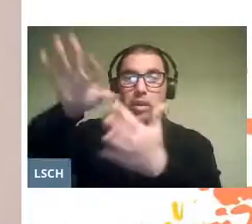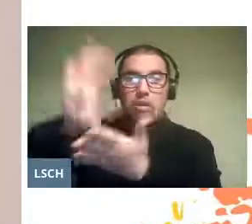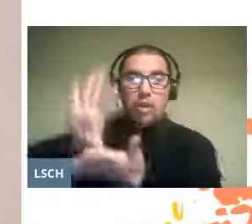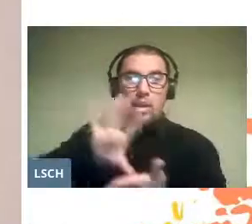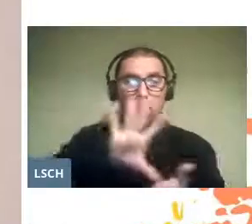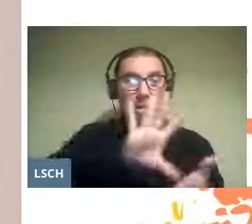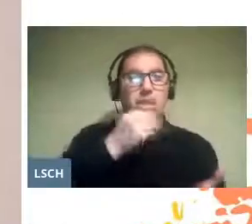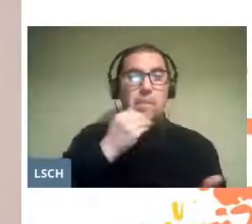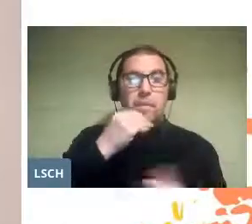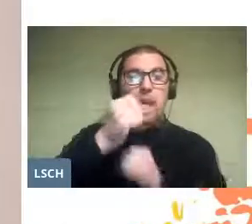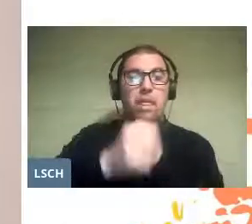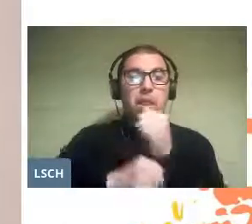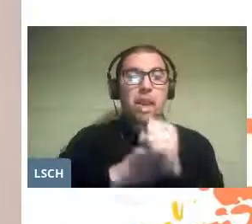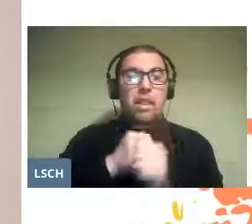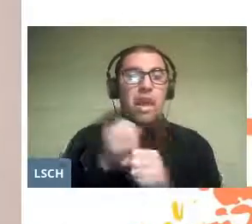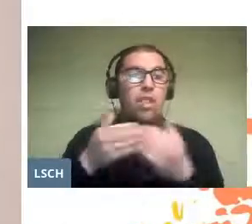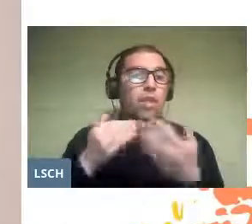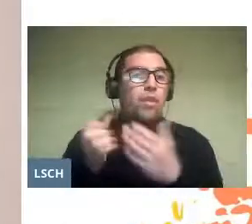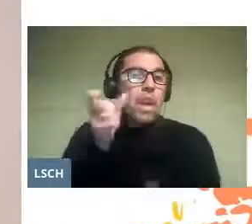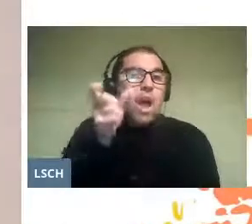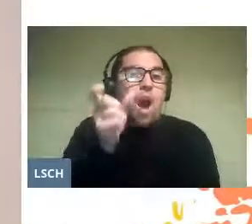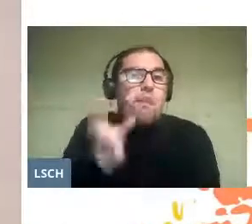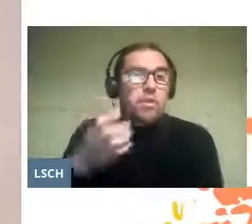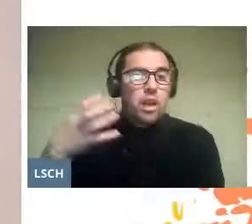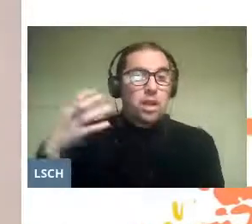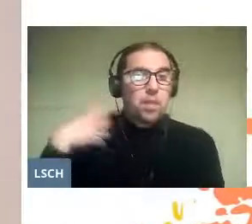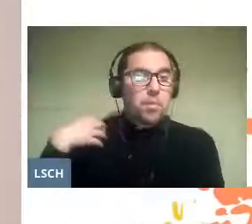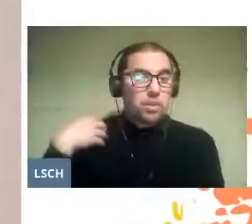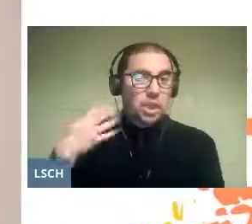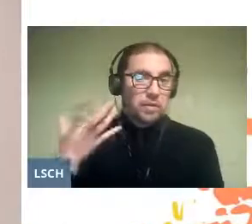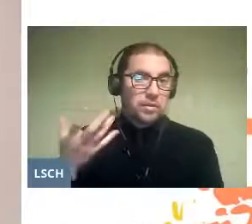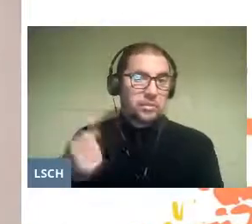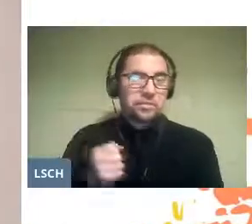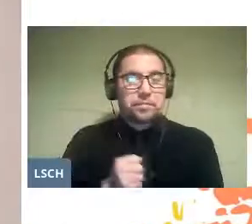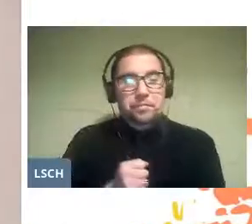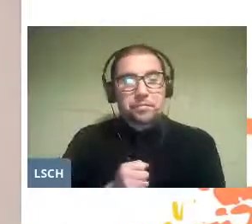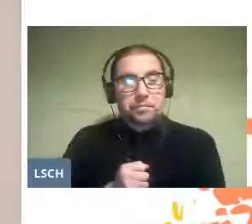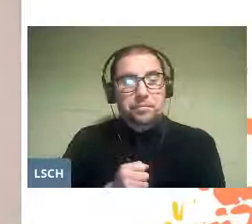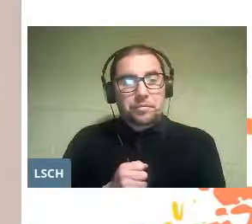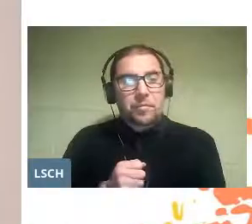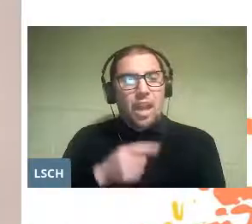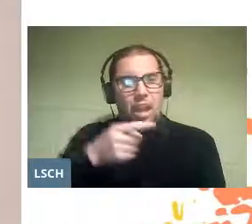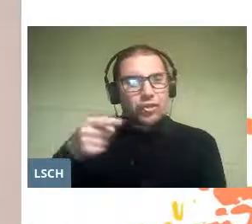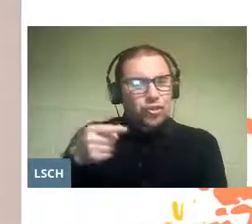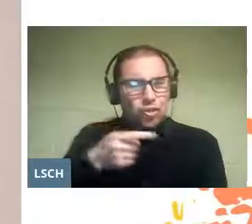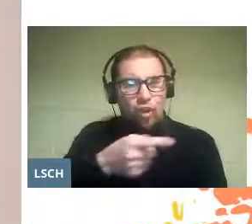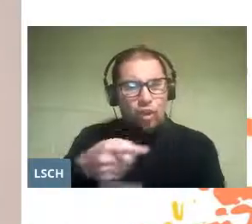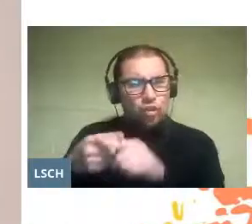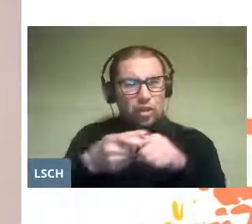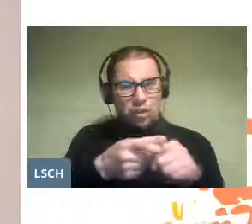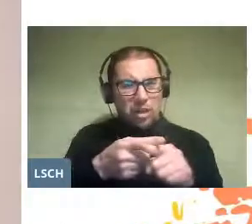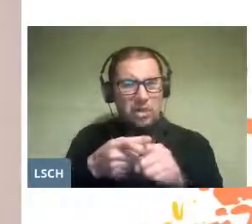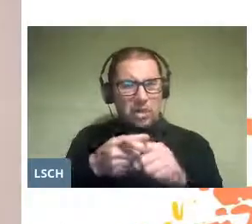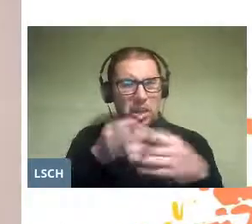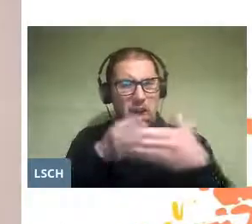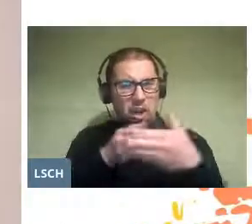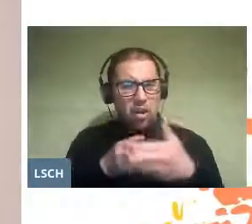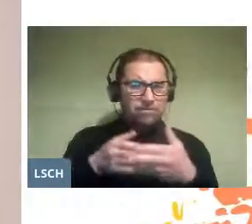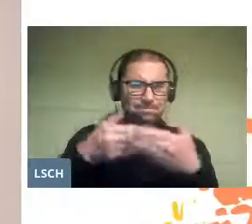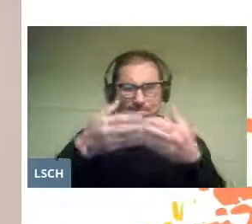and the age at which the person is responsible for his or her actions. Socially the boundaries are much more confusing.